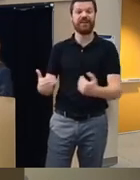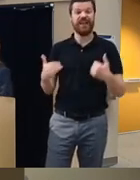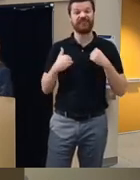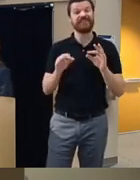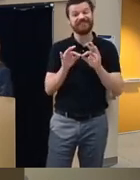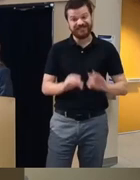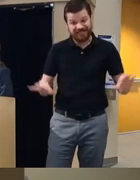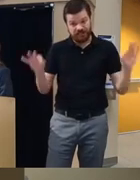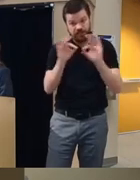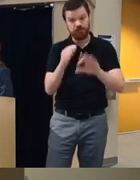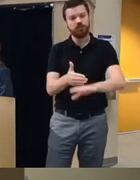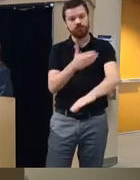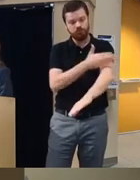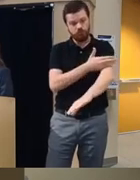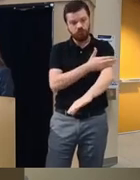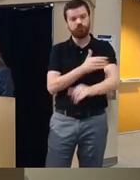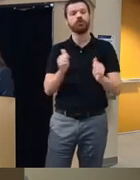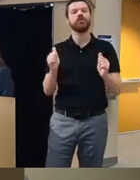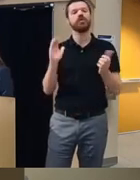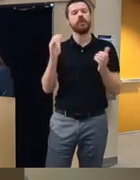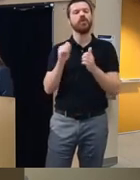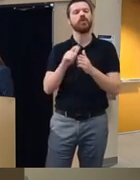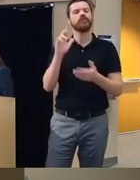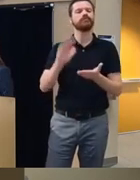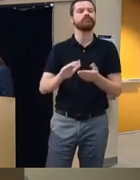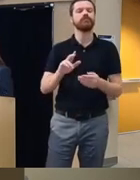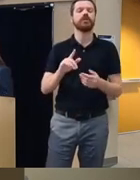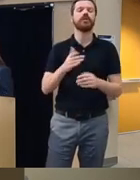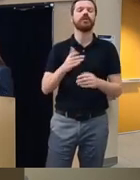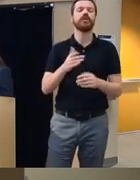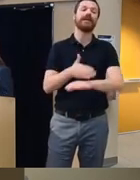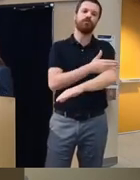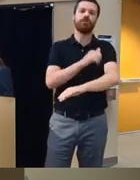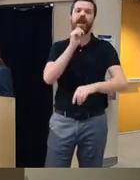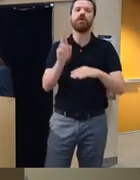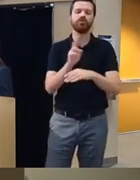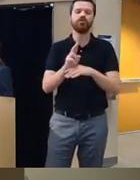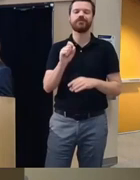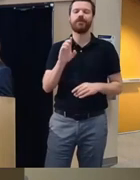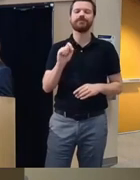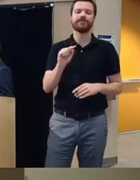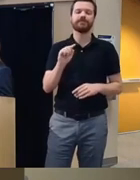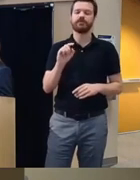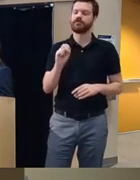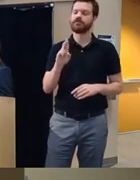improvements in their substan use um and that's like some old literature by Kathy Carol from 2005